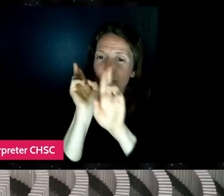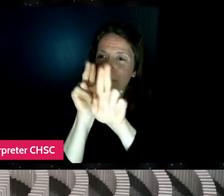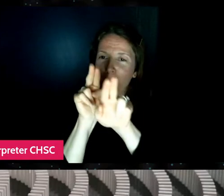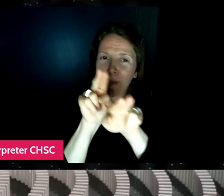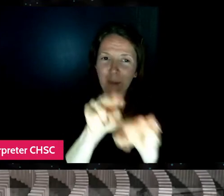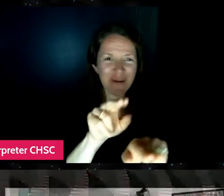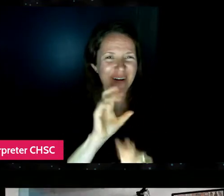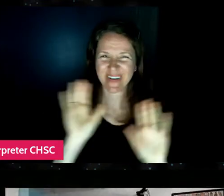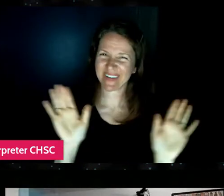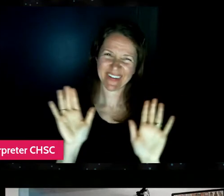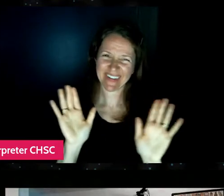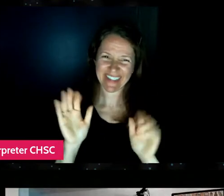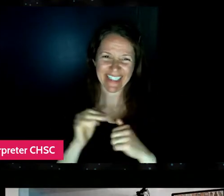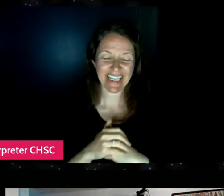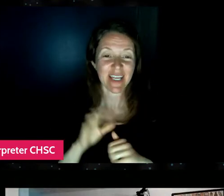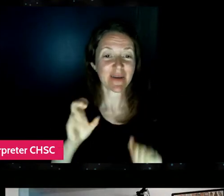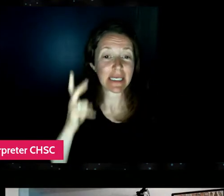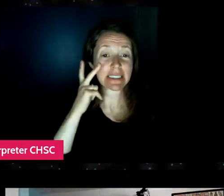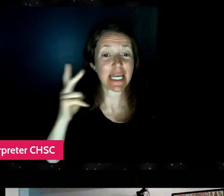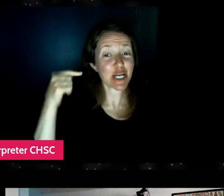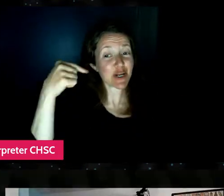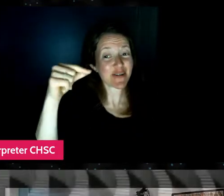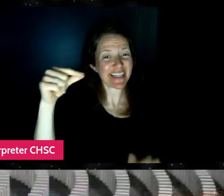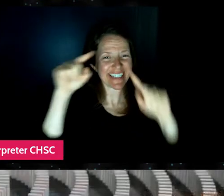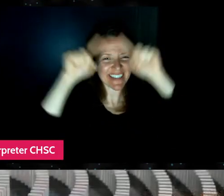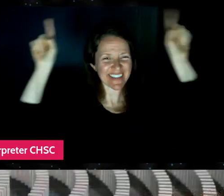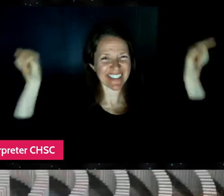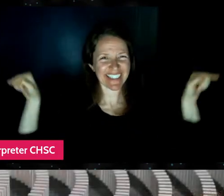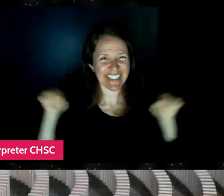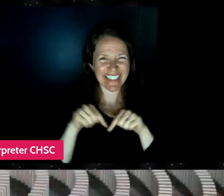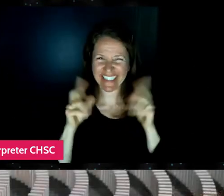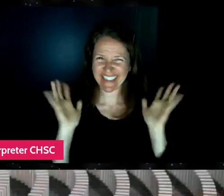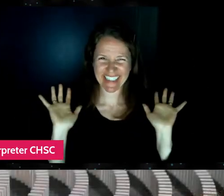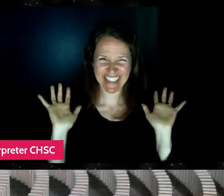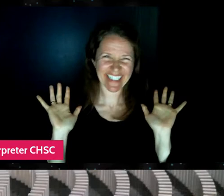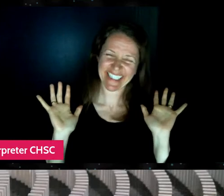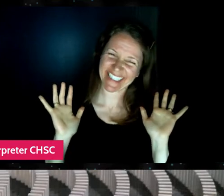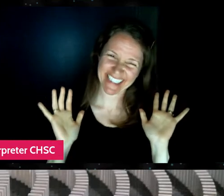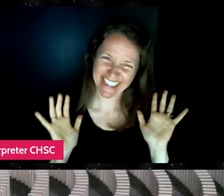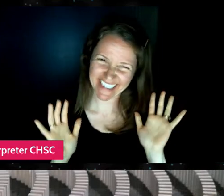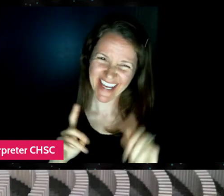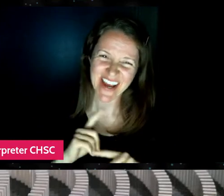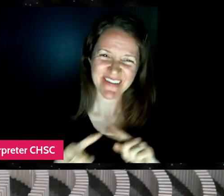You can see, I just, I have a little green screen here, but this is, you know,